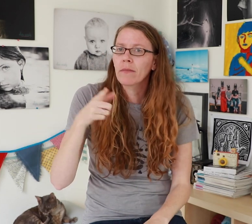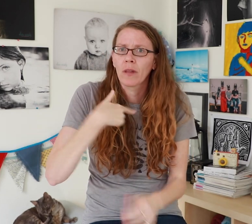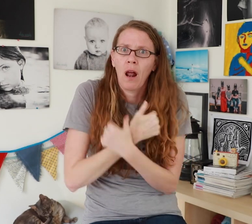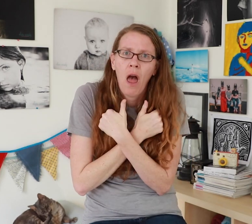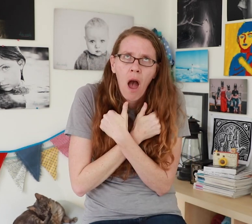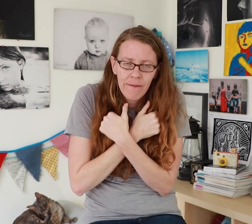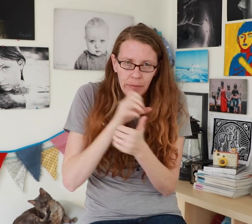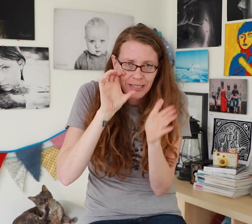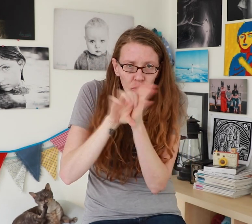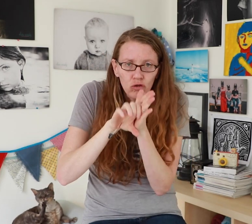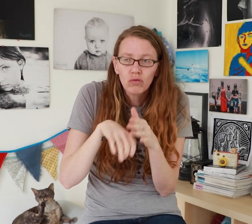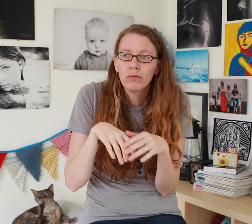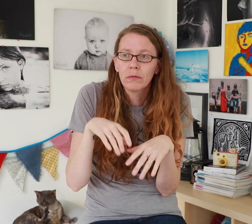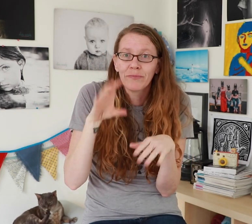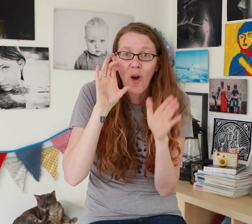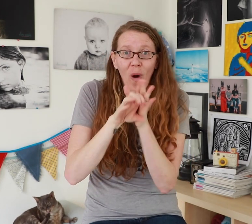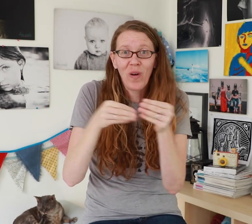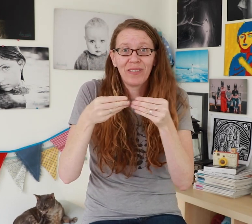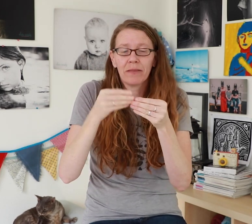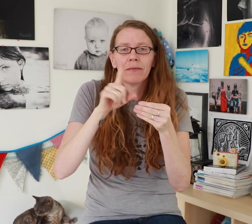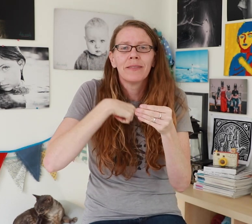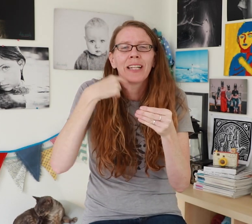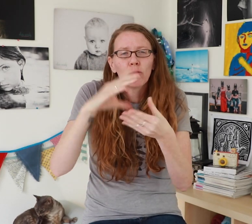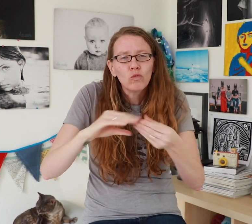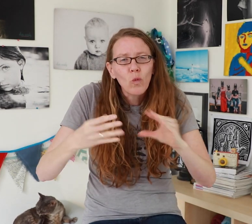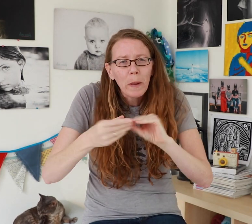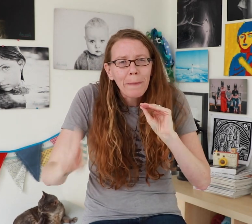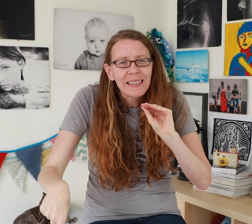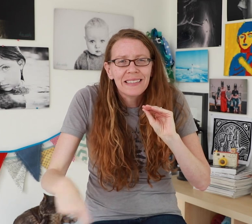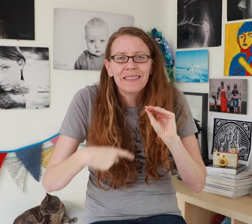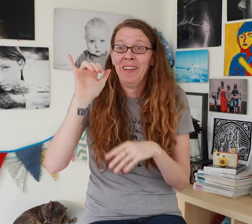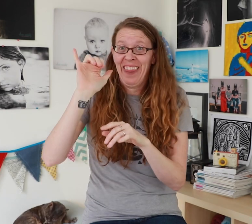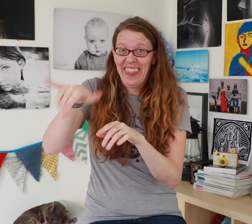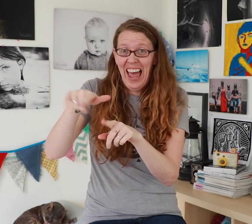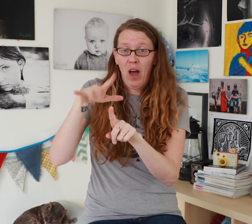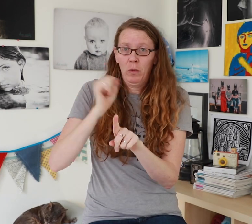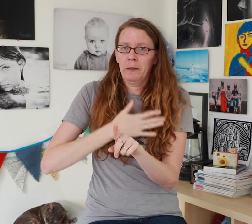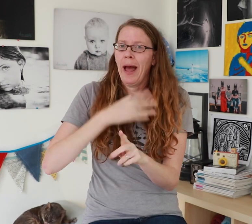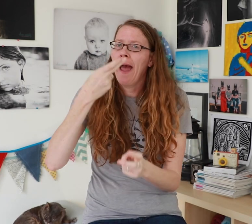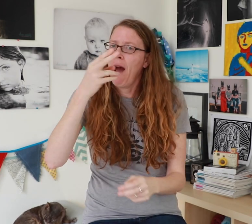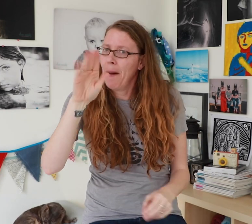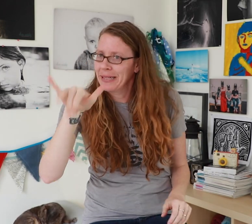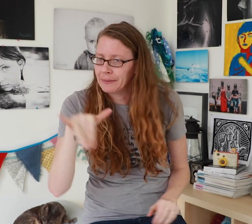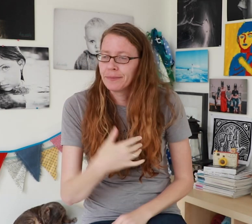I love pictures especially when I can tell a story through photos. That was my hobby.